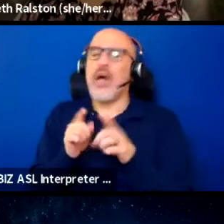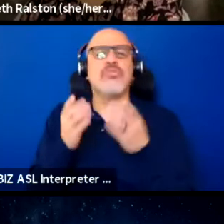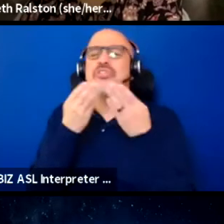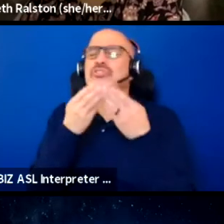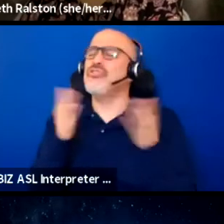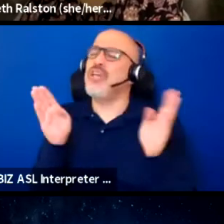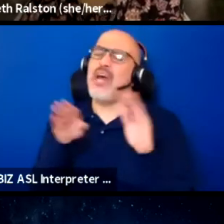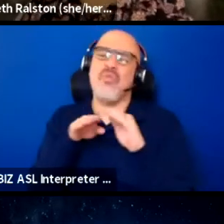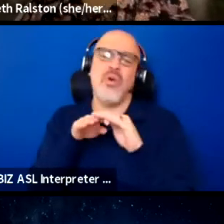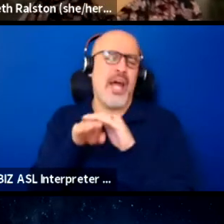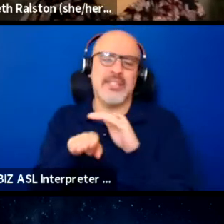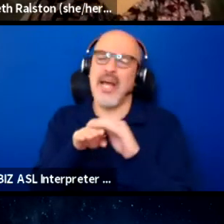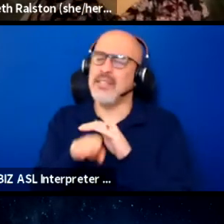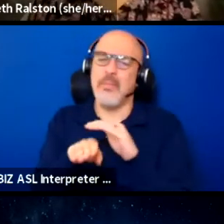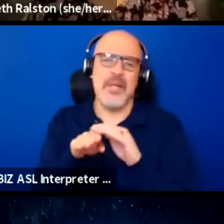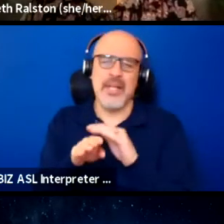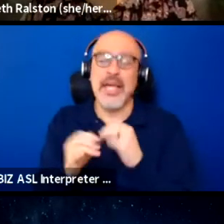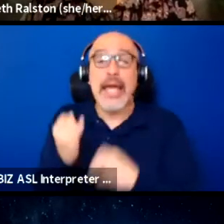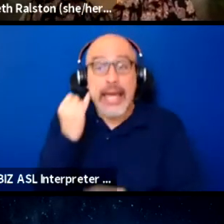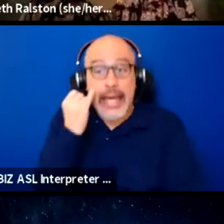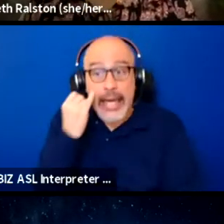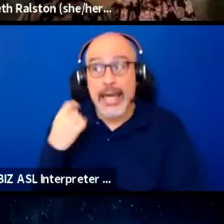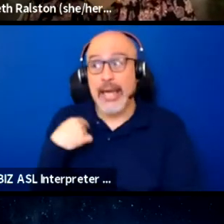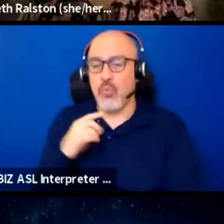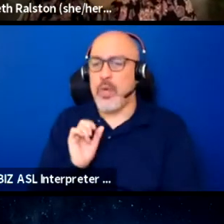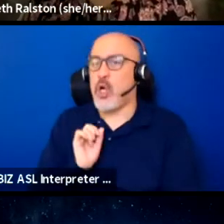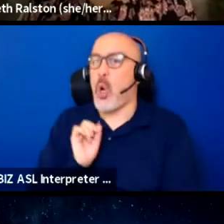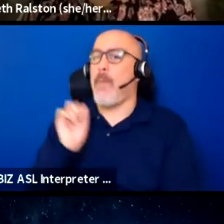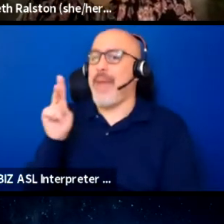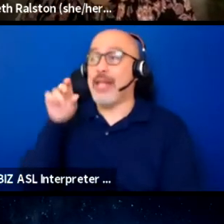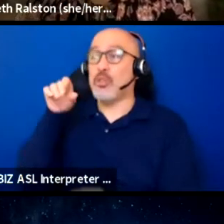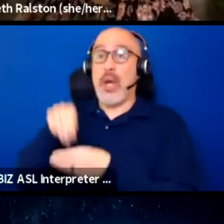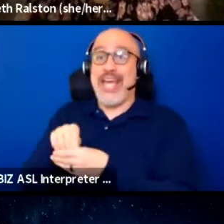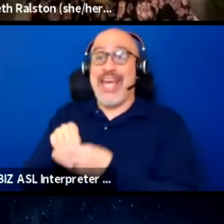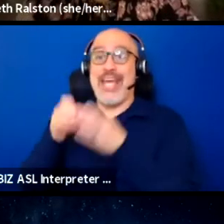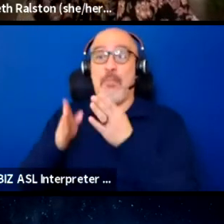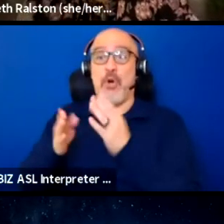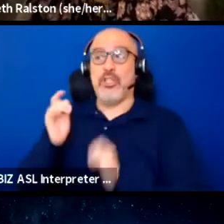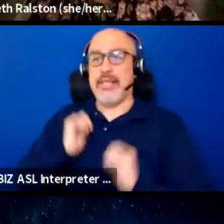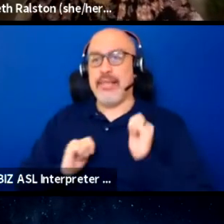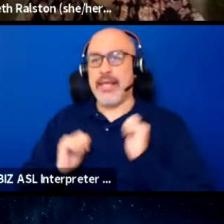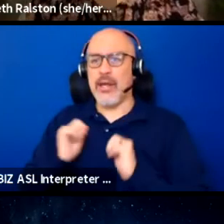when we do go back to in-person theater, would just be really nice.